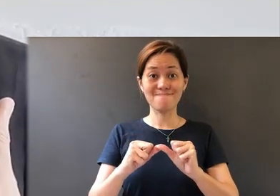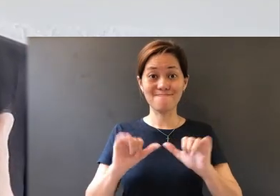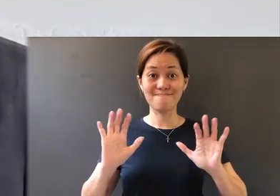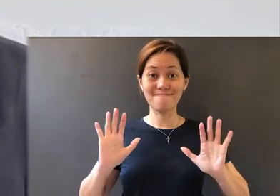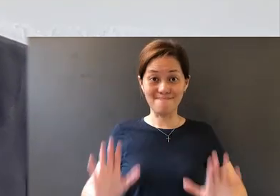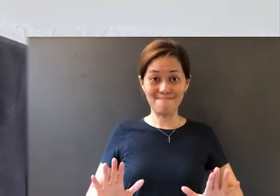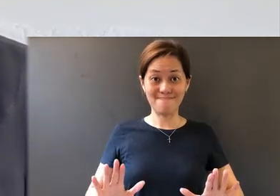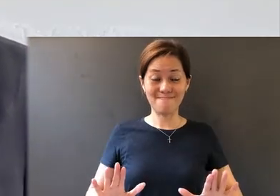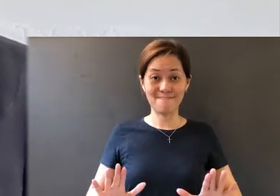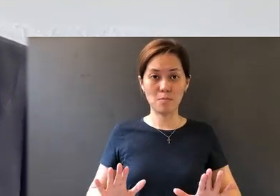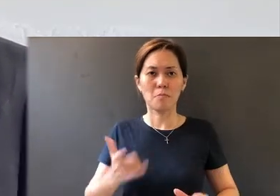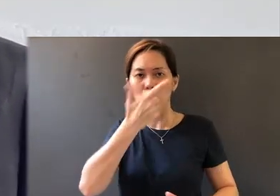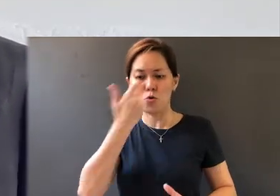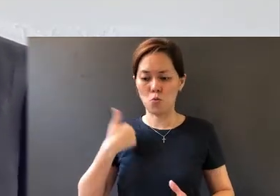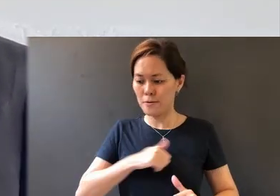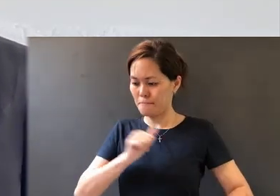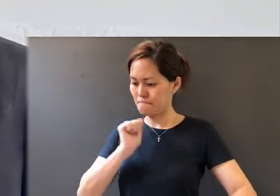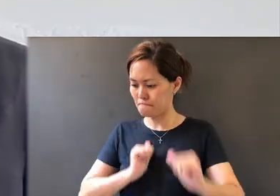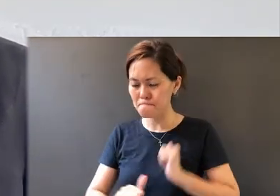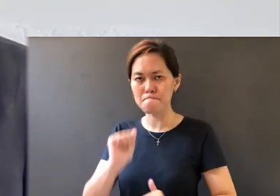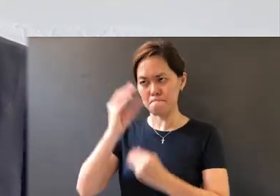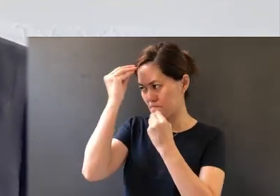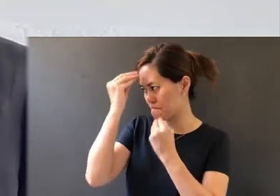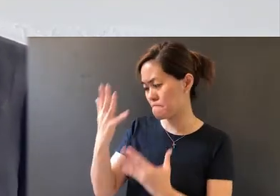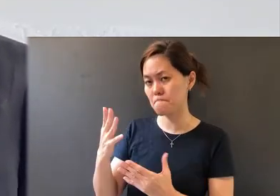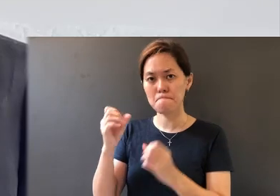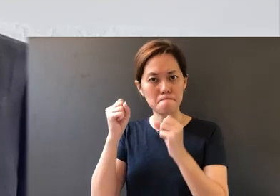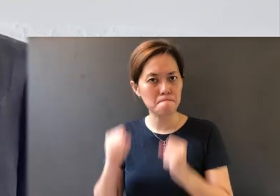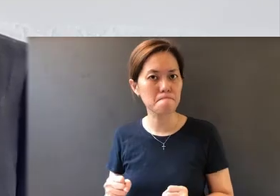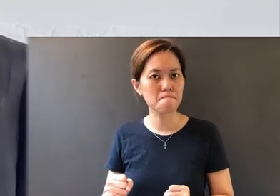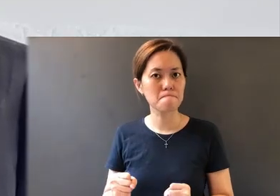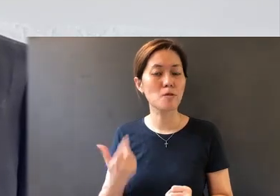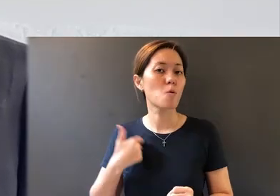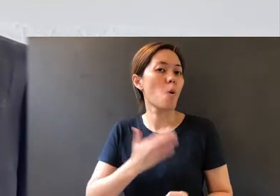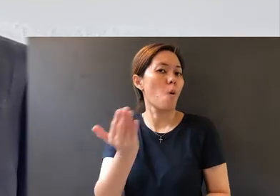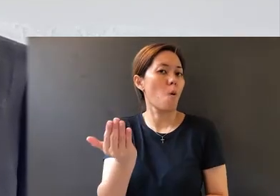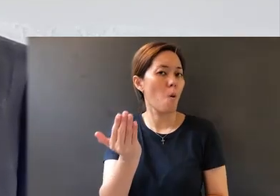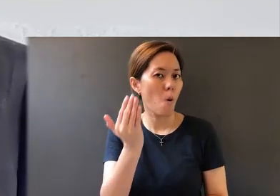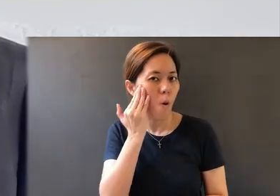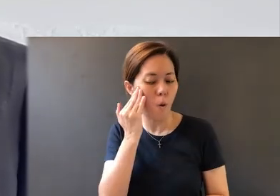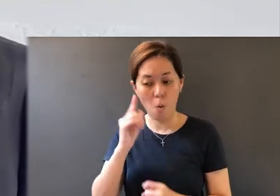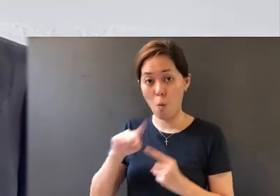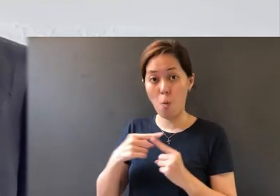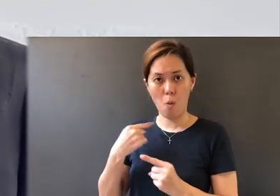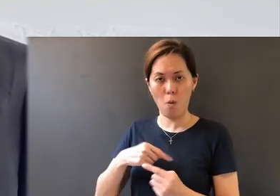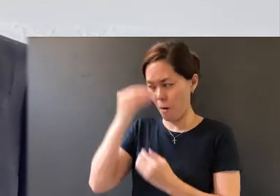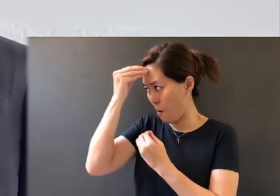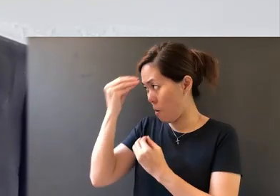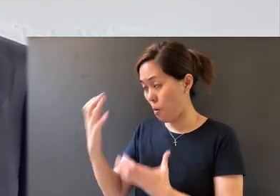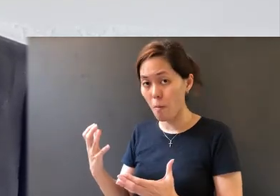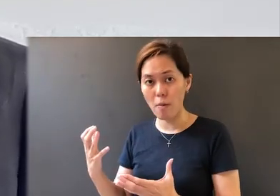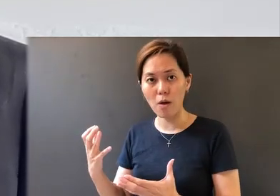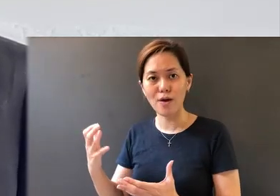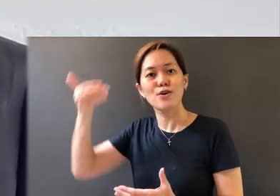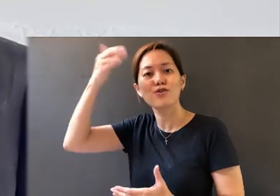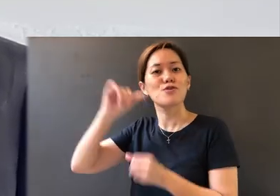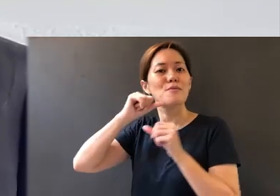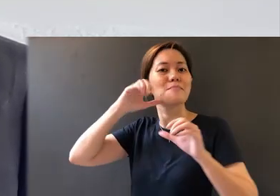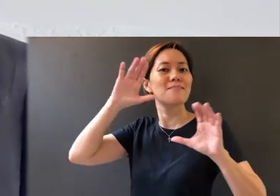can act on the Word of God and in obedience, and we know that when we obey, God blesses us.